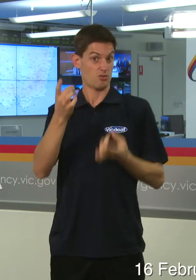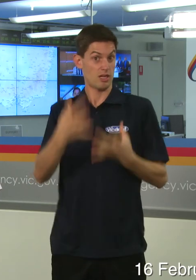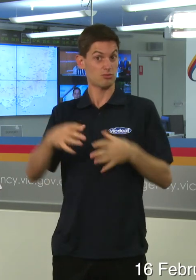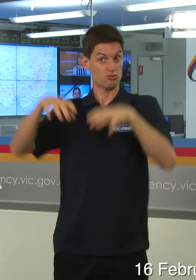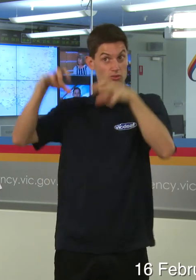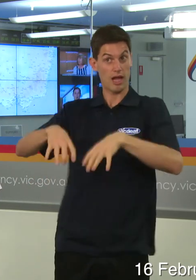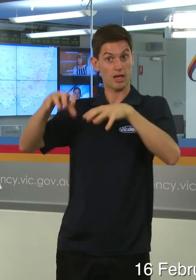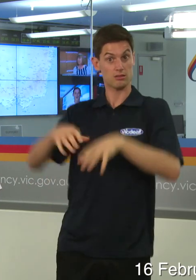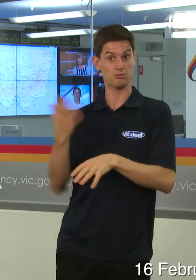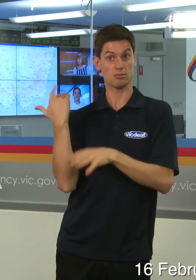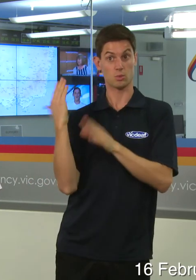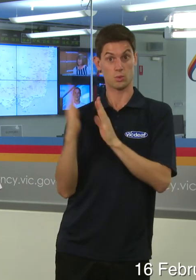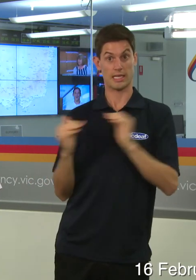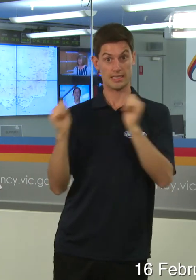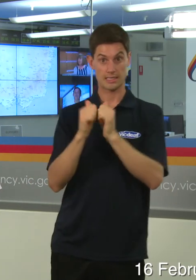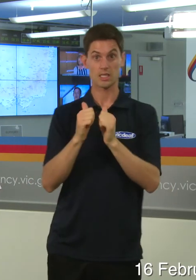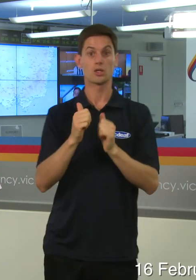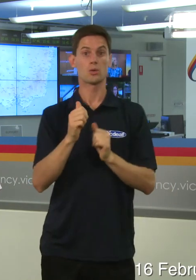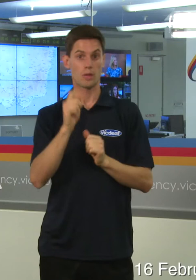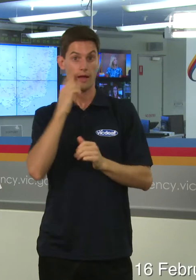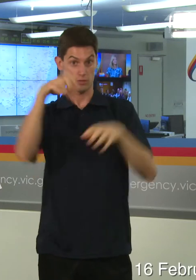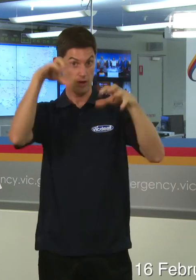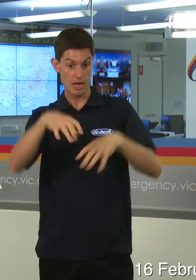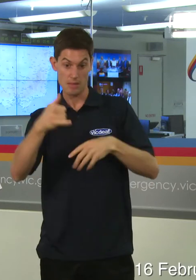on the eastern seaboard, there has been rain for the last few days